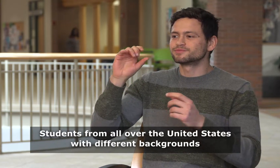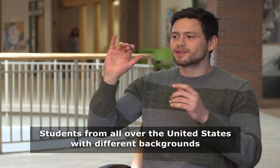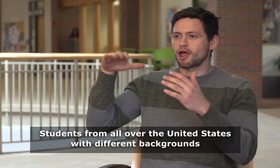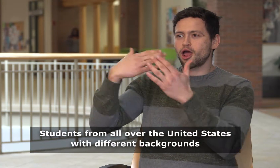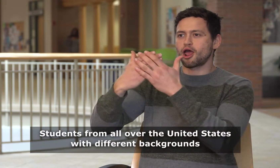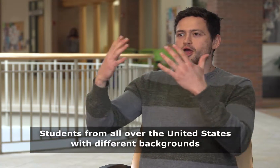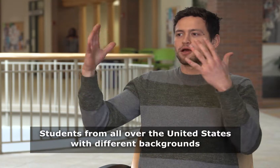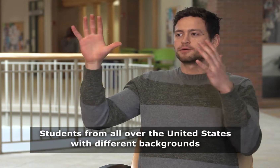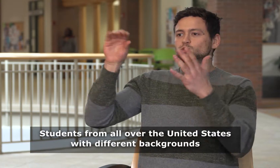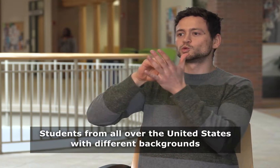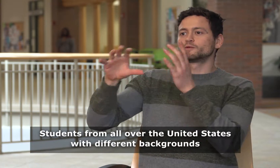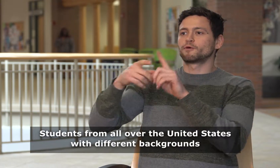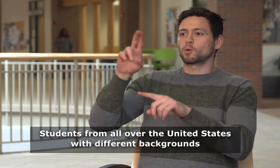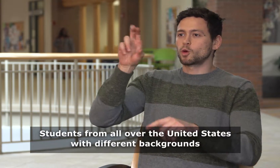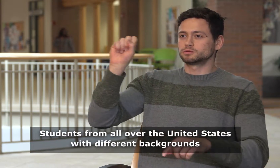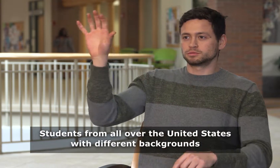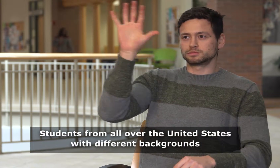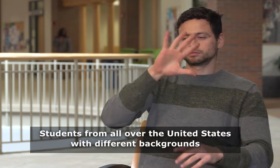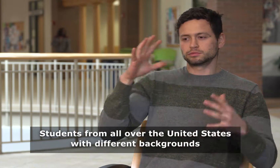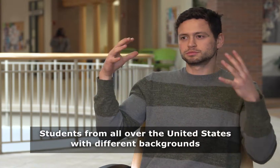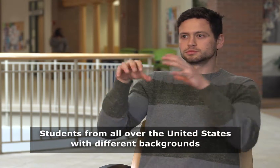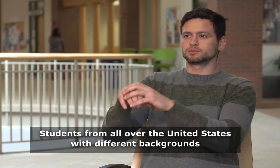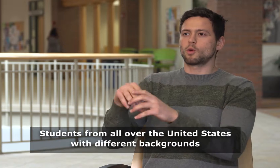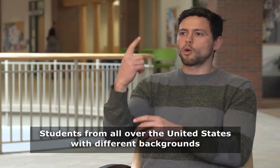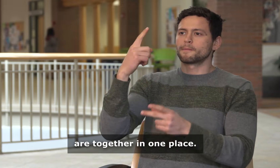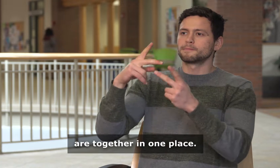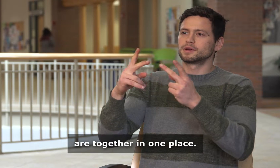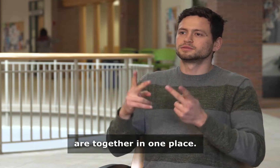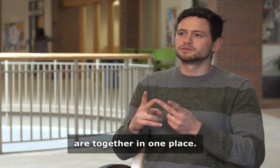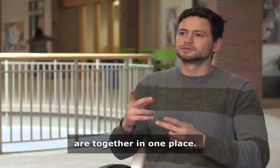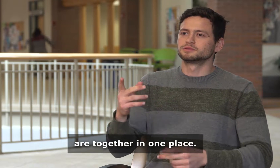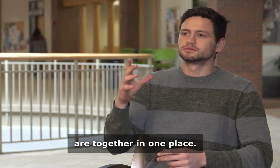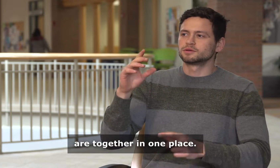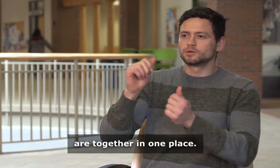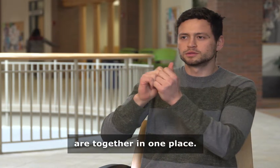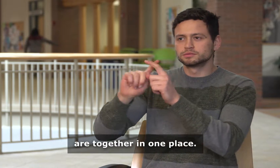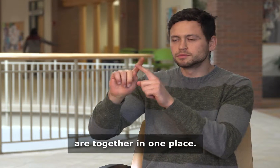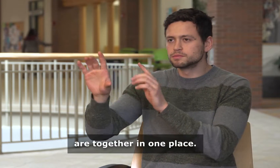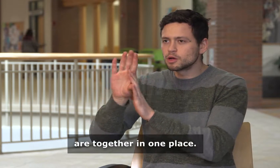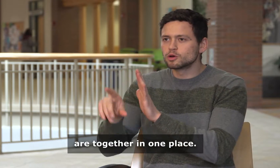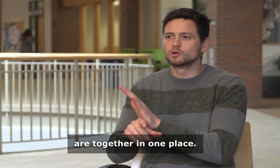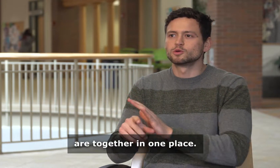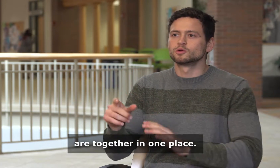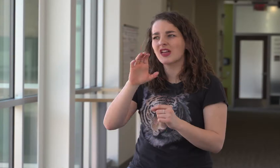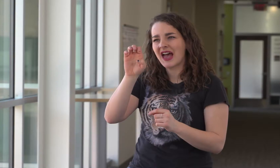Students from all over the United States with different backgrounds are together in one place.